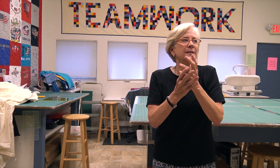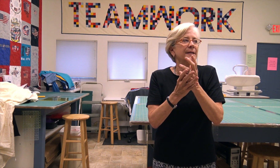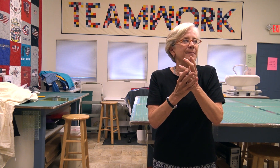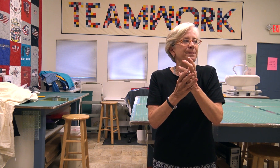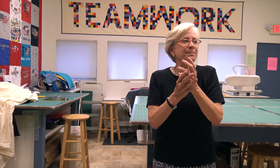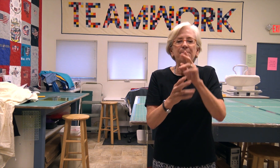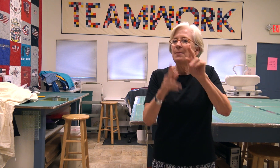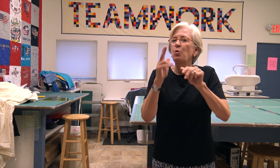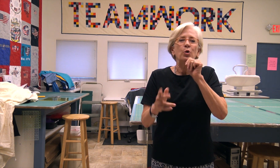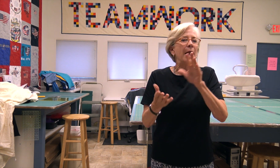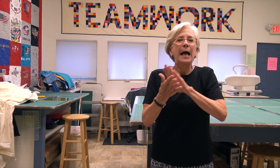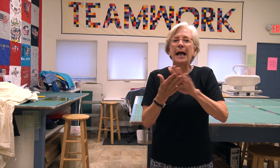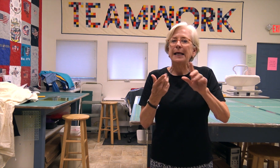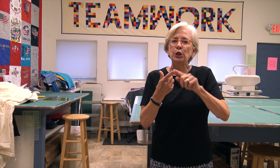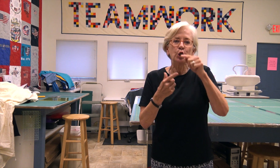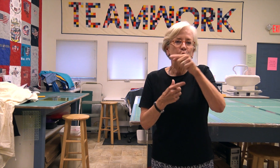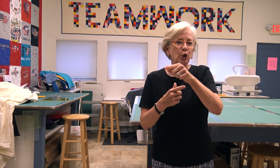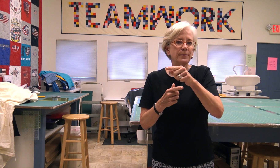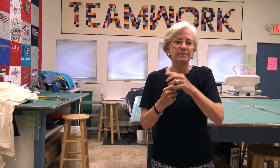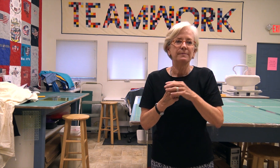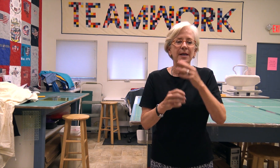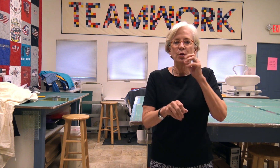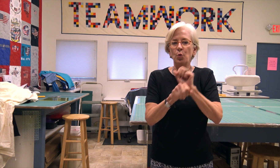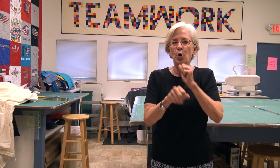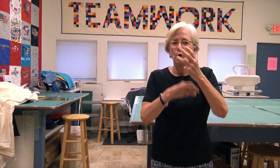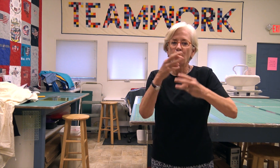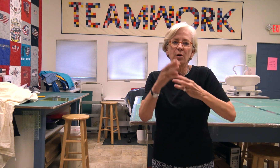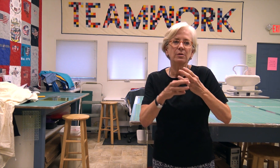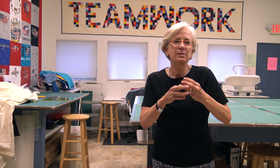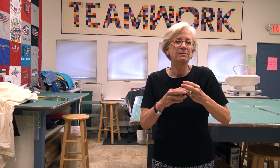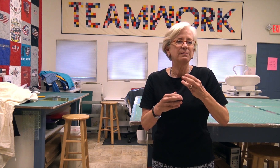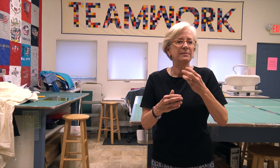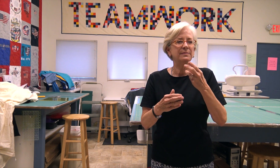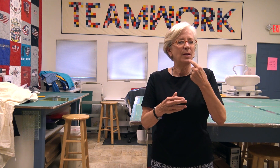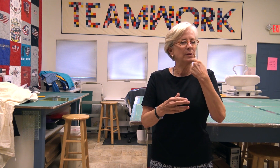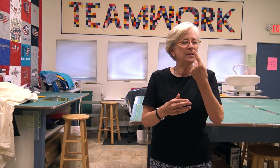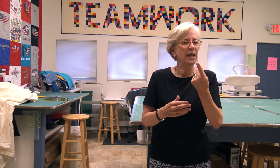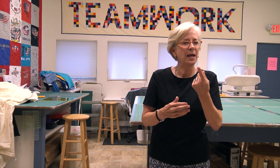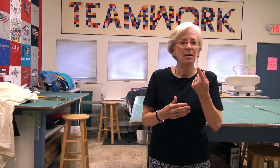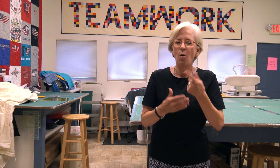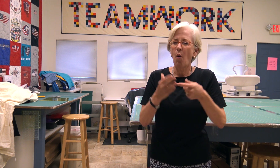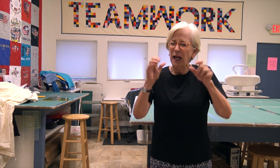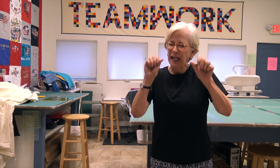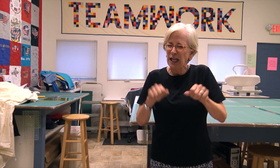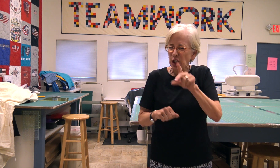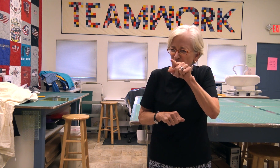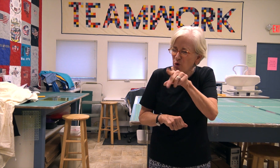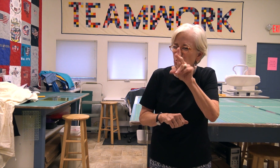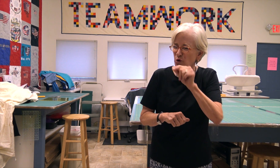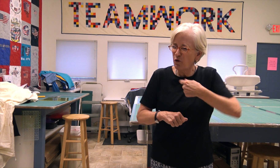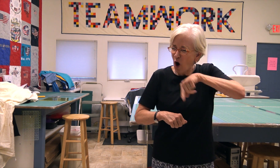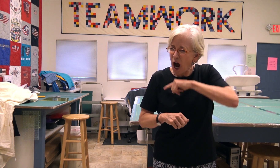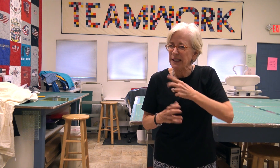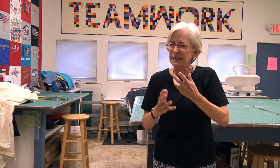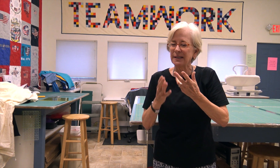people were not nice to her. The work world would tell her, "What can you do for us?"